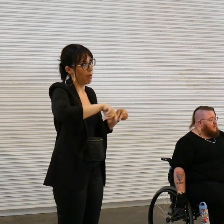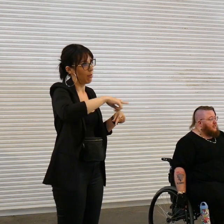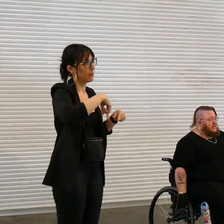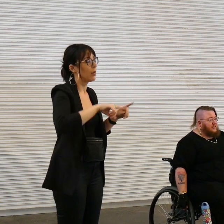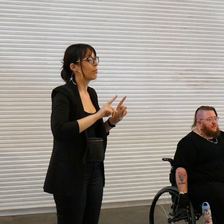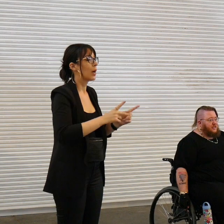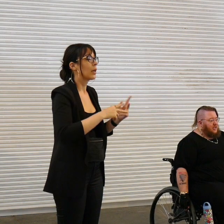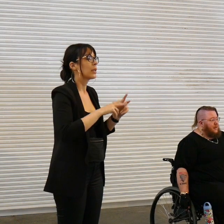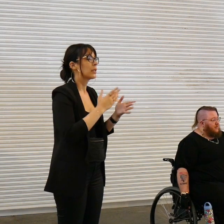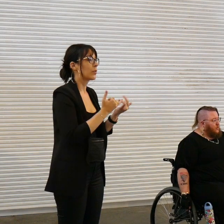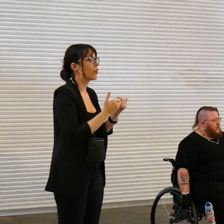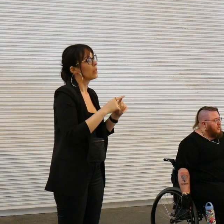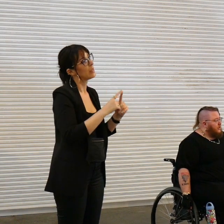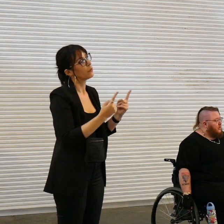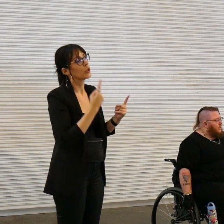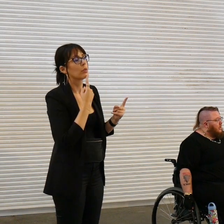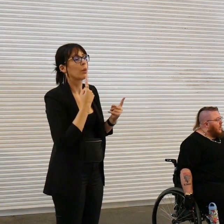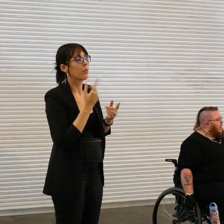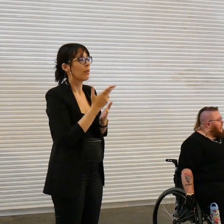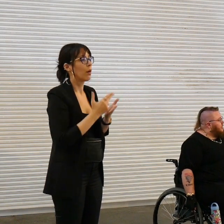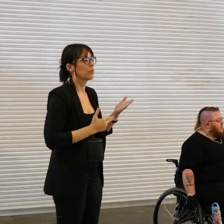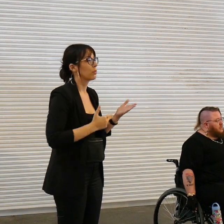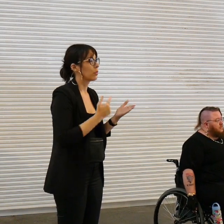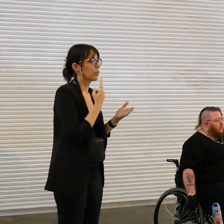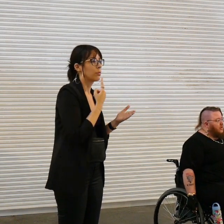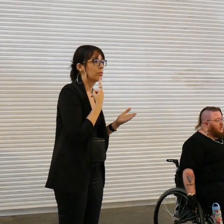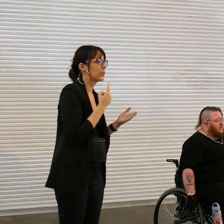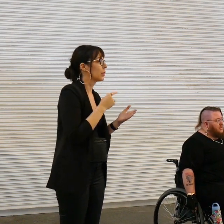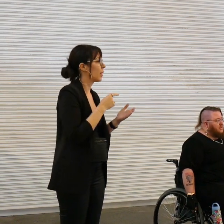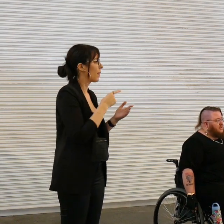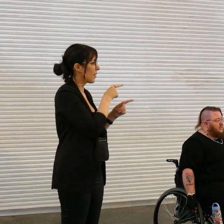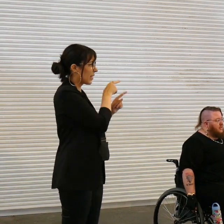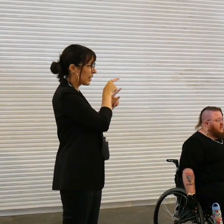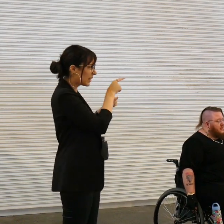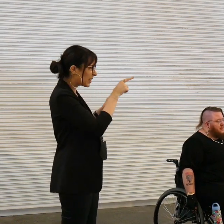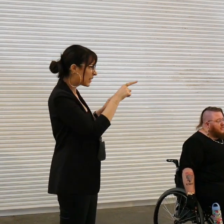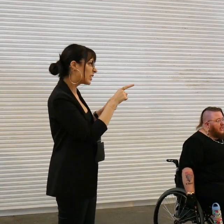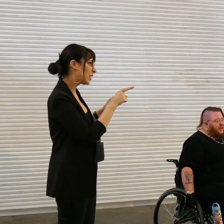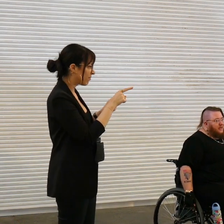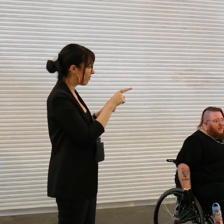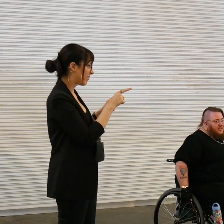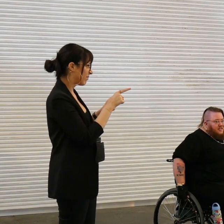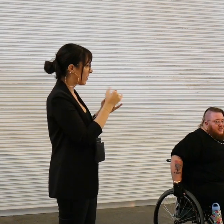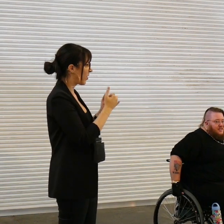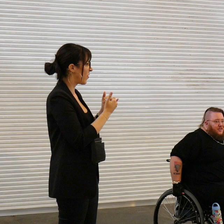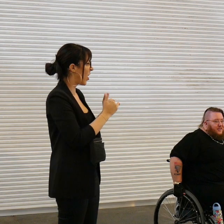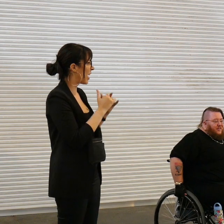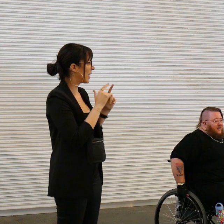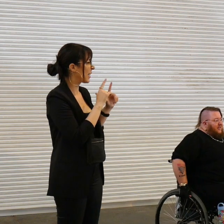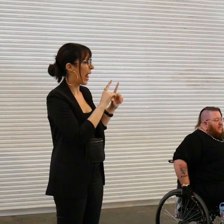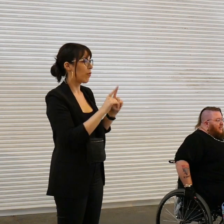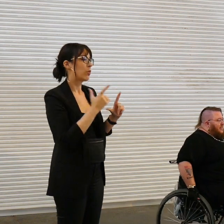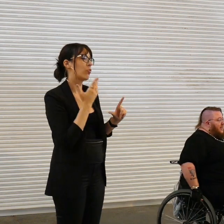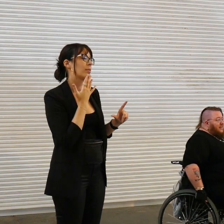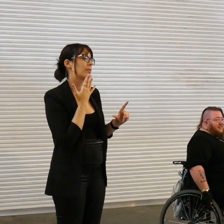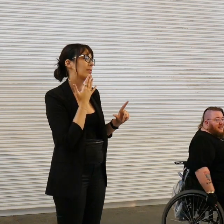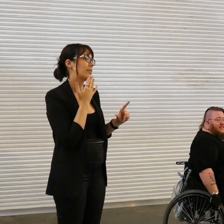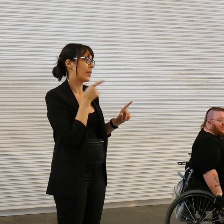very different type of work uh the rest of my work is you know typical Gallery prices so yeah thank you